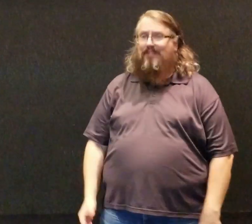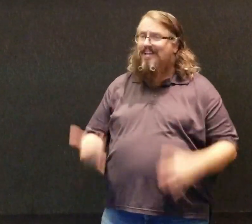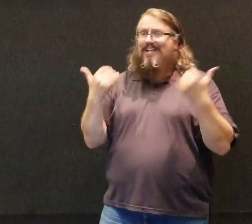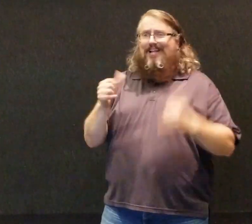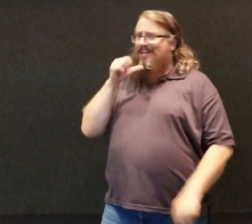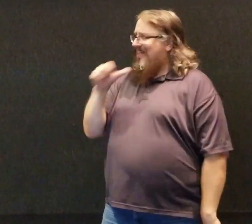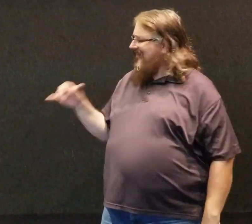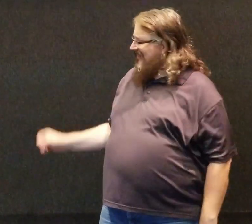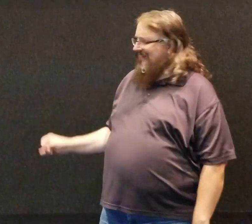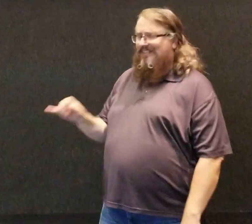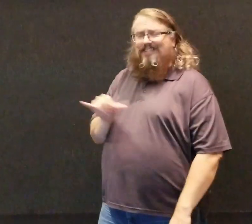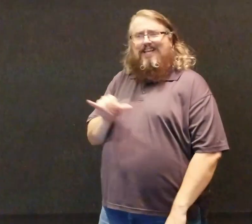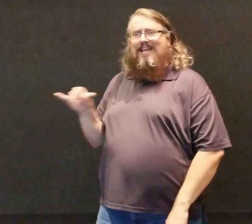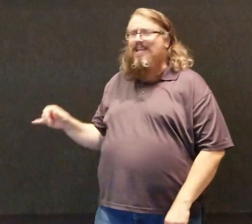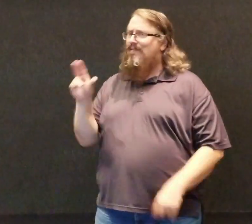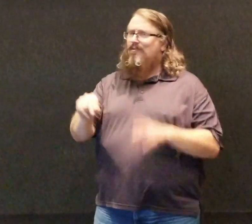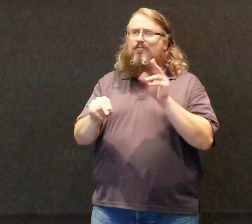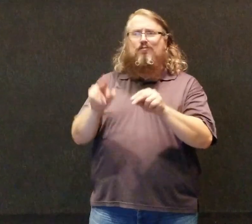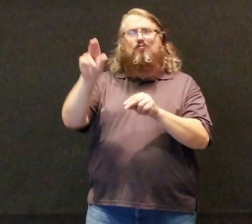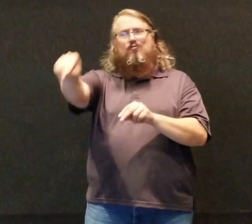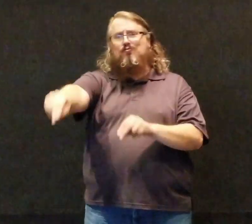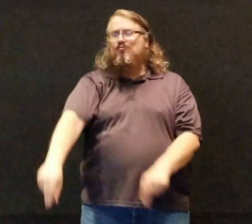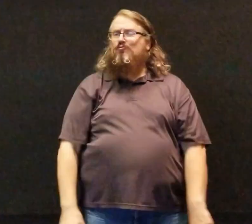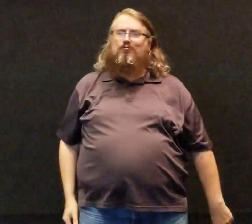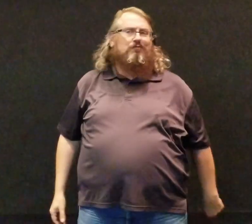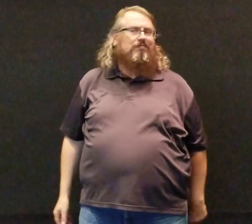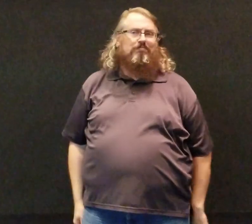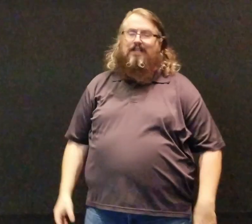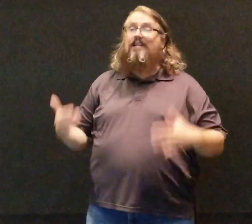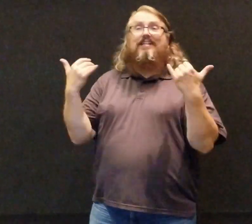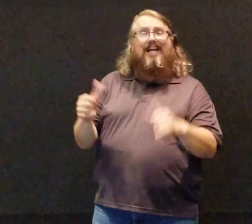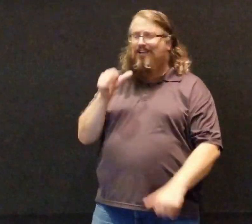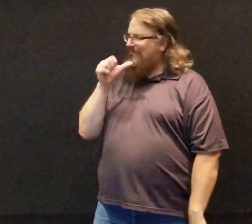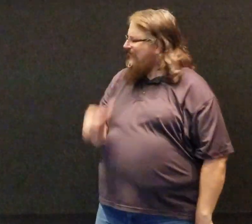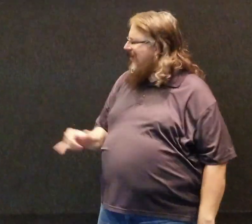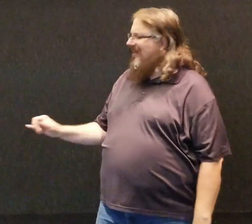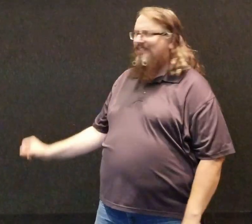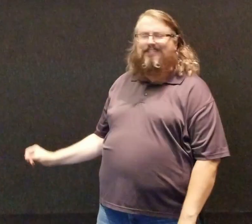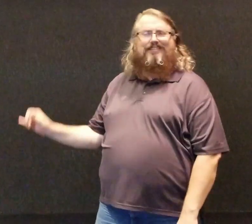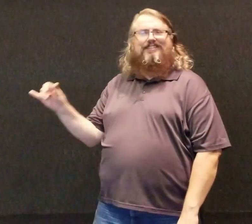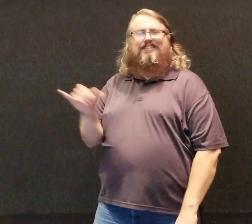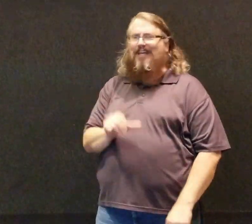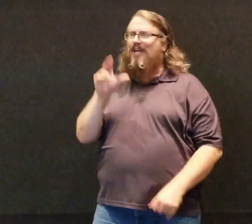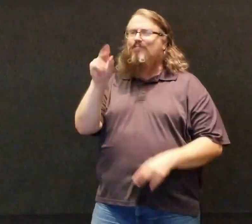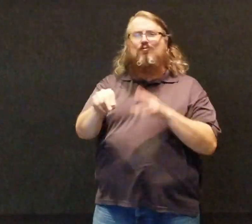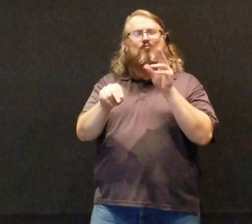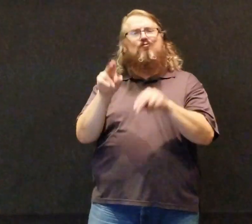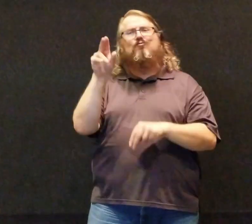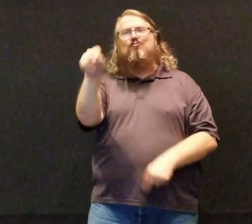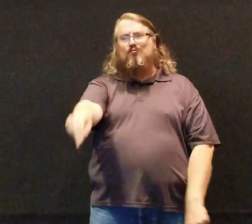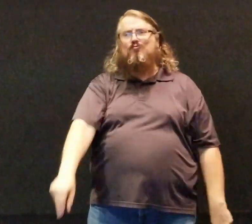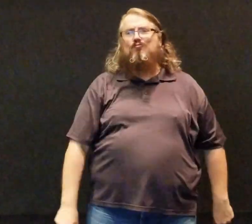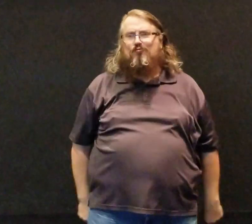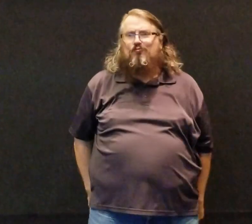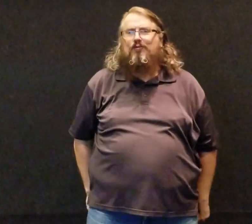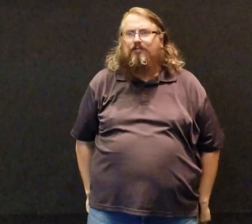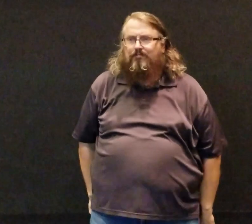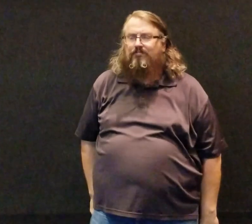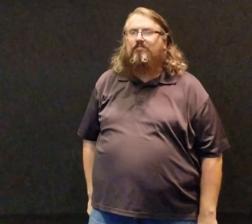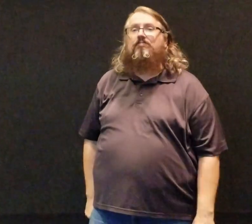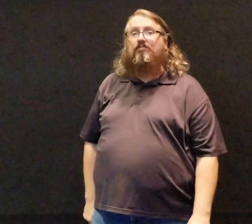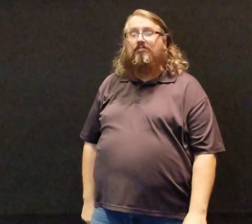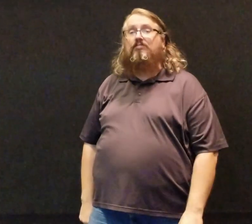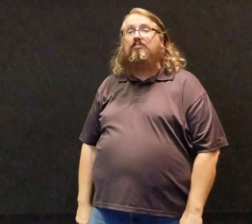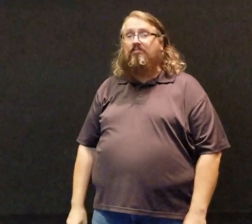And now I'm not the same (no-o-o-o)